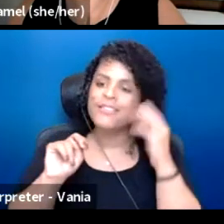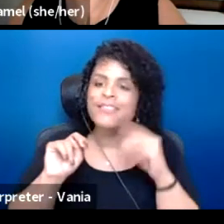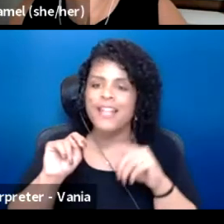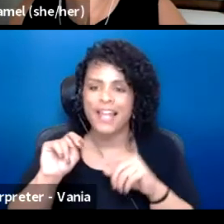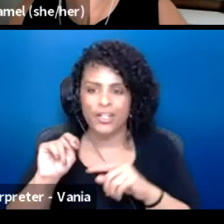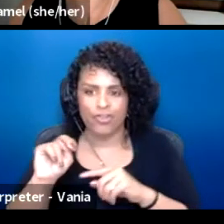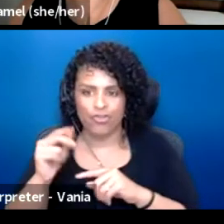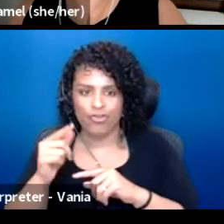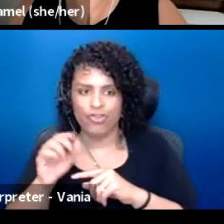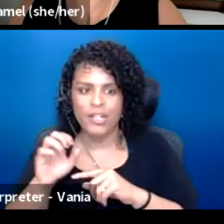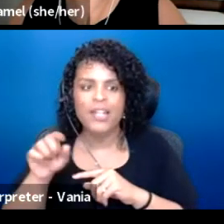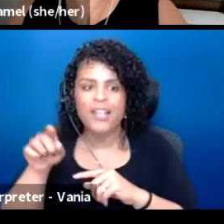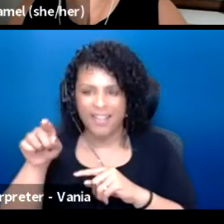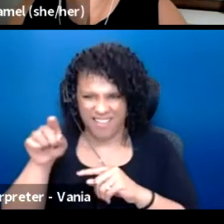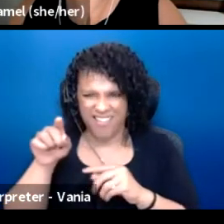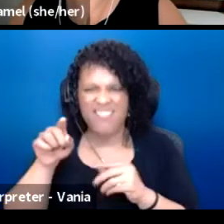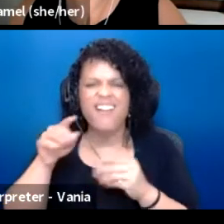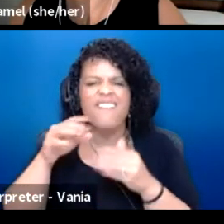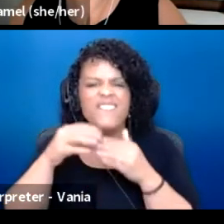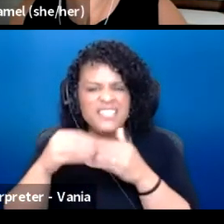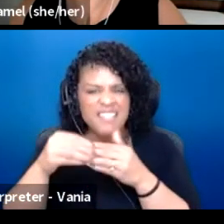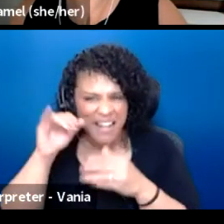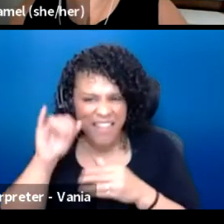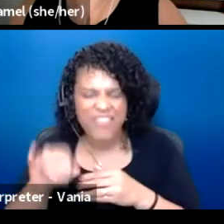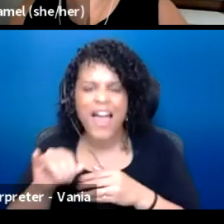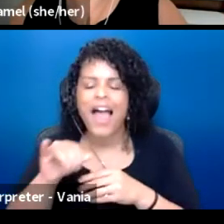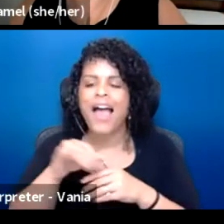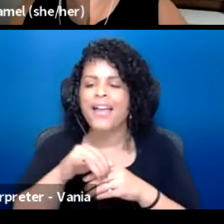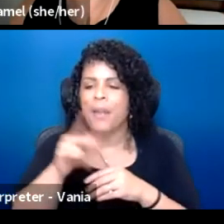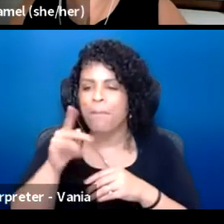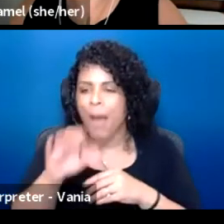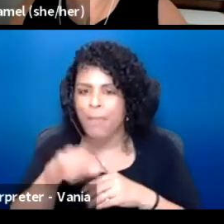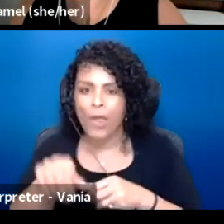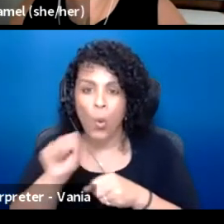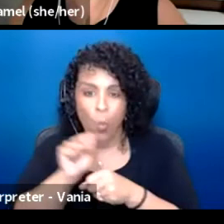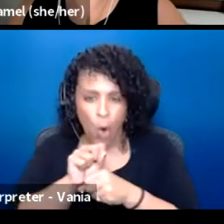on the philosophy of the public works program at Seattle Rep and across the nation